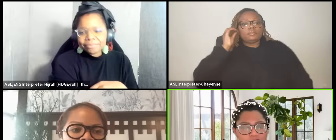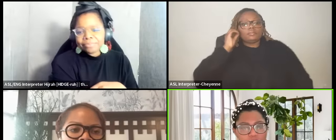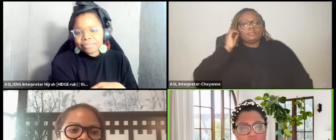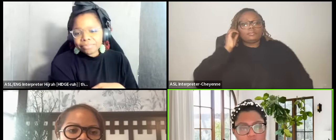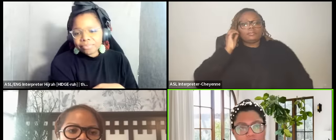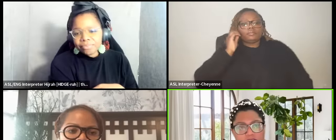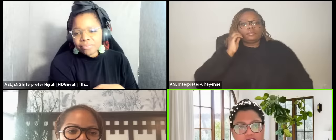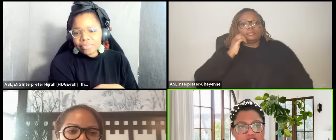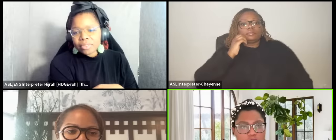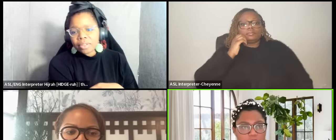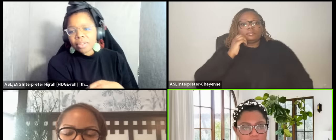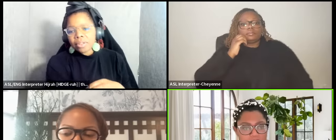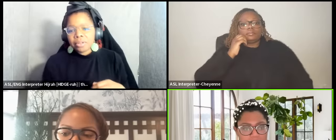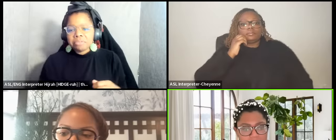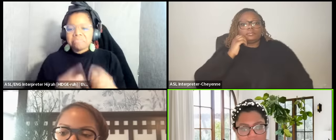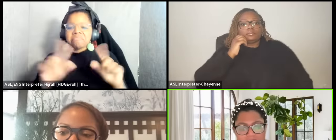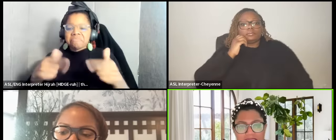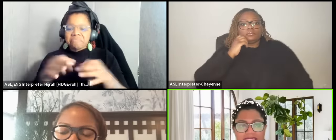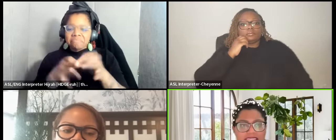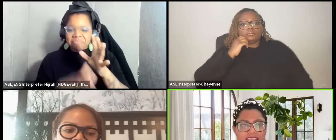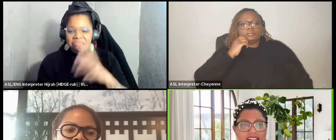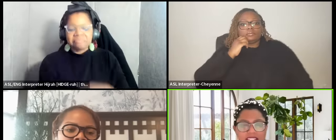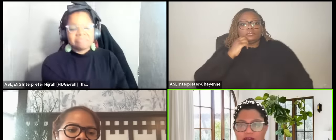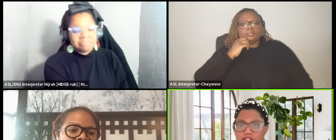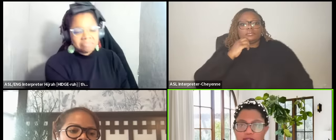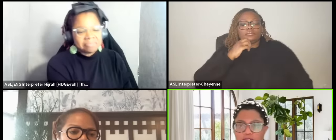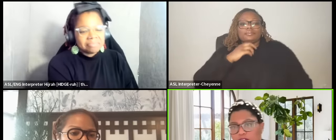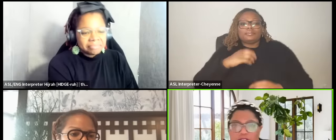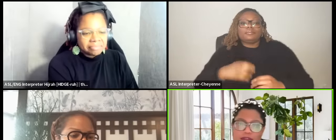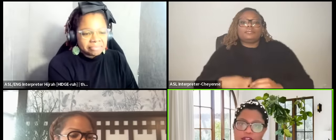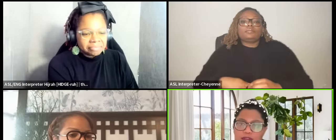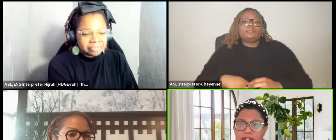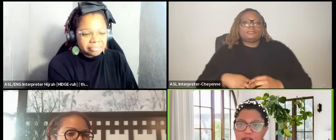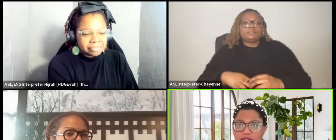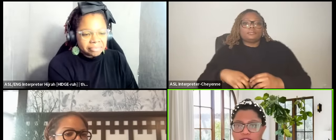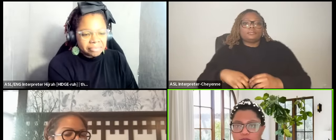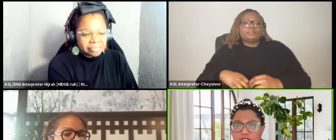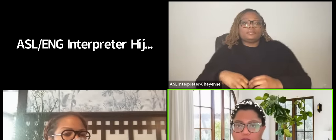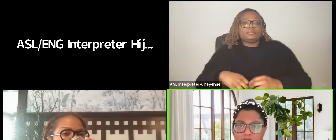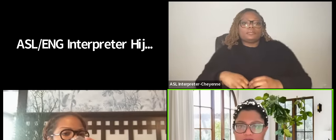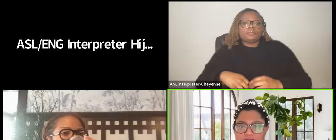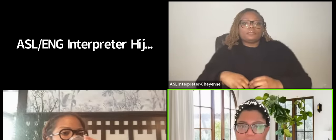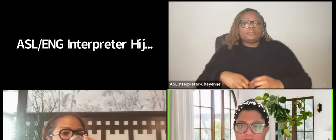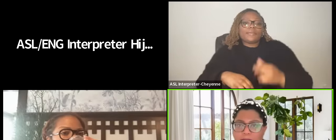you know for our conversation which was that Haiti delivered the the first blow to colonialism and